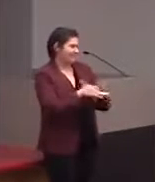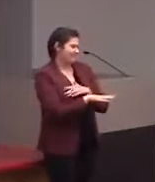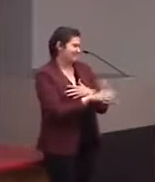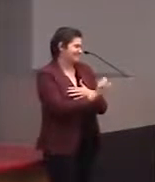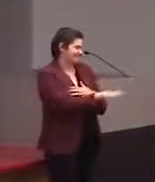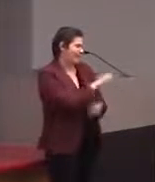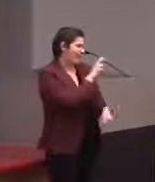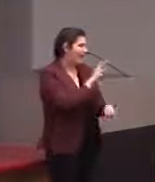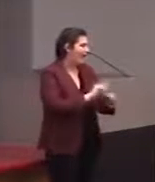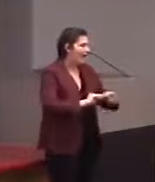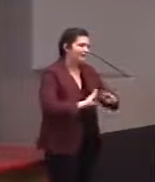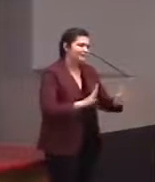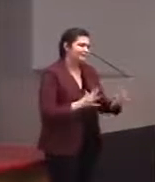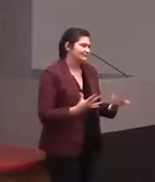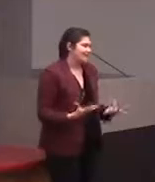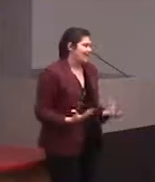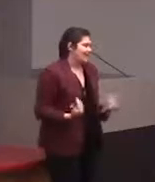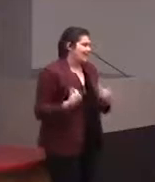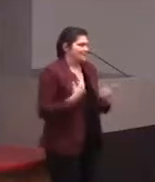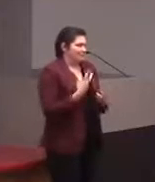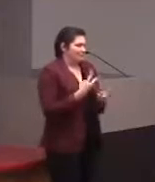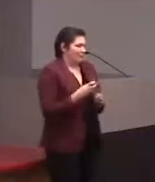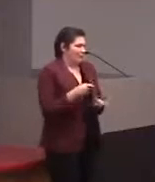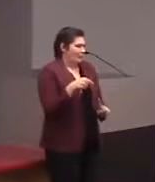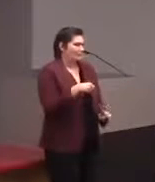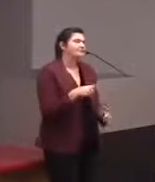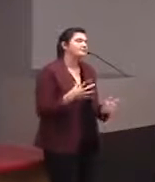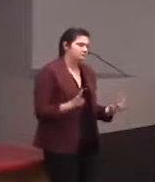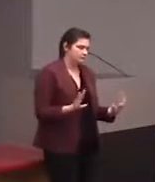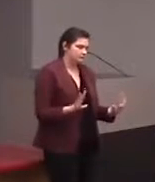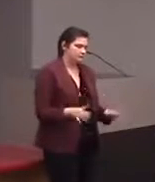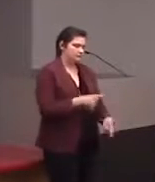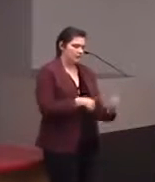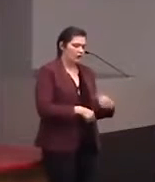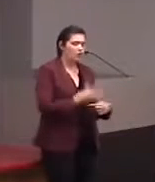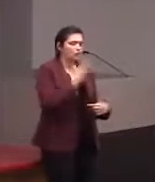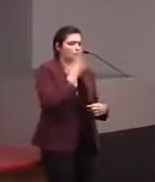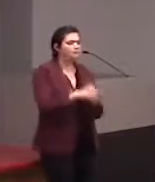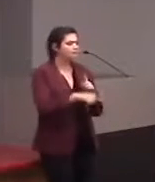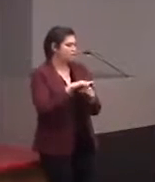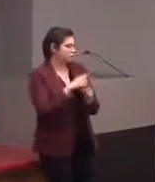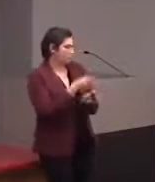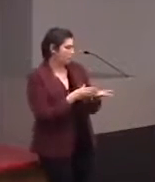and, obviously, there's the issue that some of this is... So the good thing is a lot of this stuff does use braille,